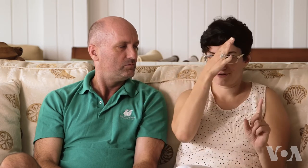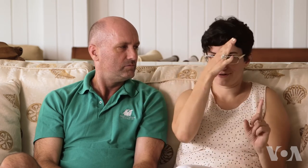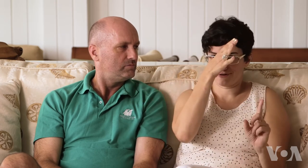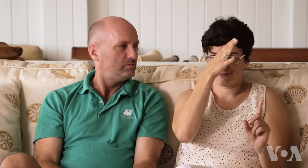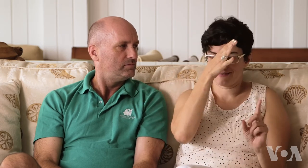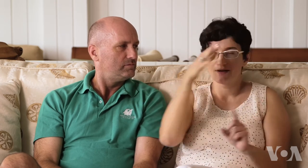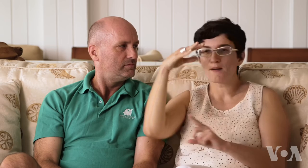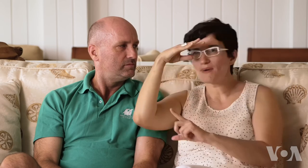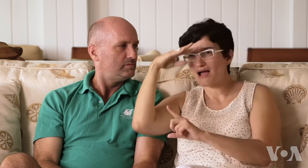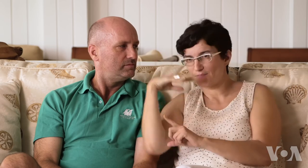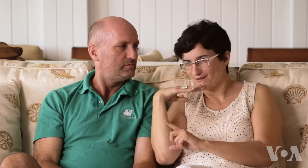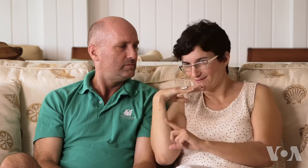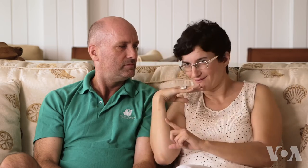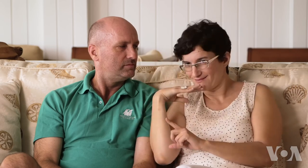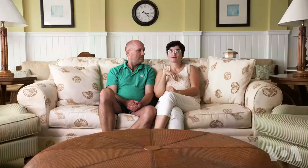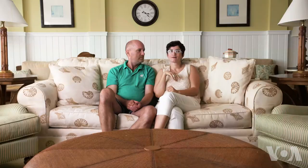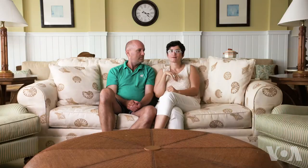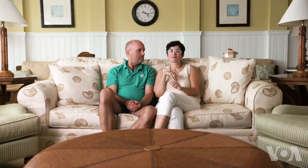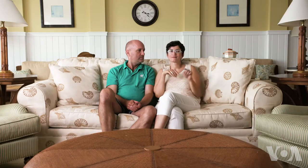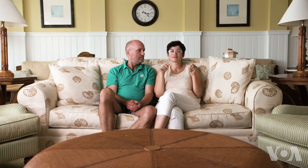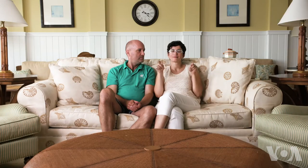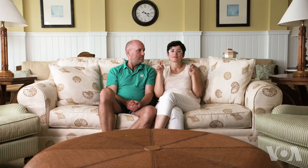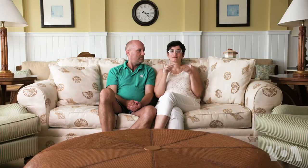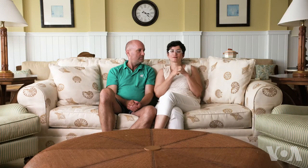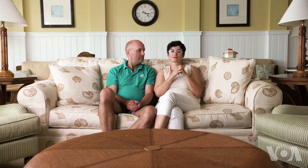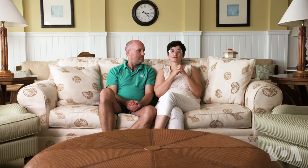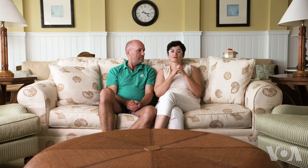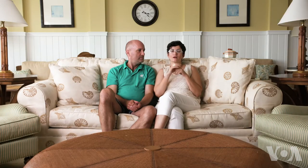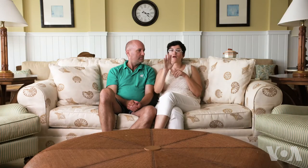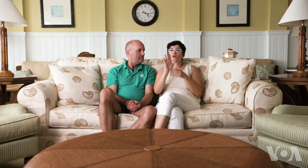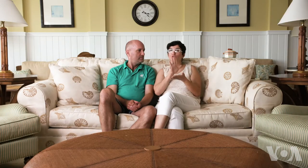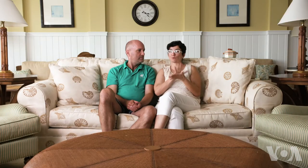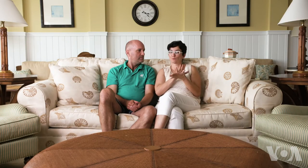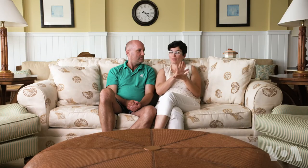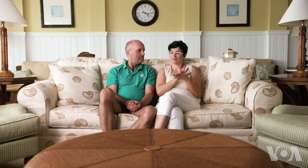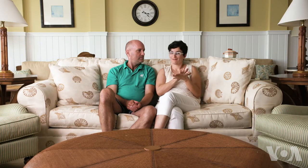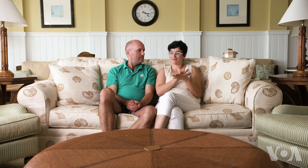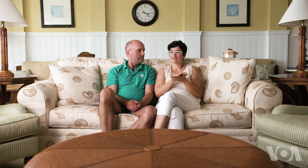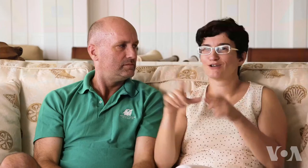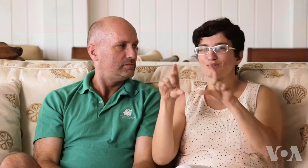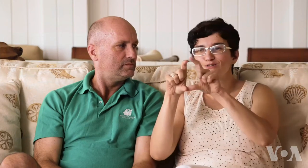“Father” in ASL and “papa” in Russian. “School” in ASL.